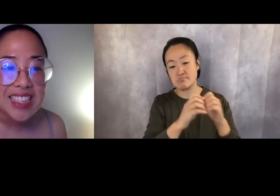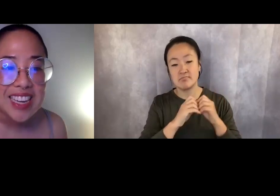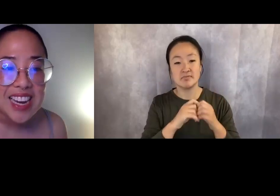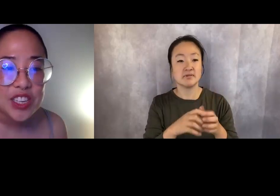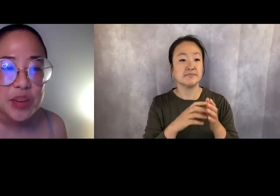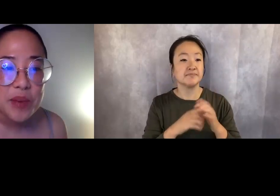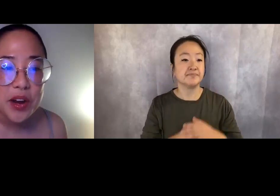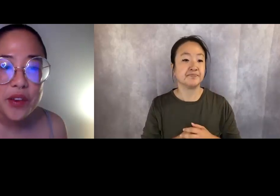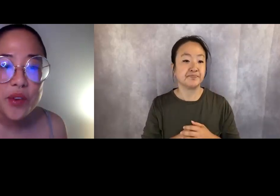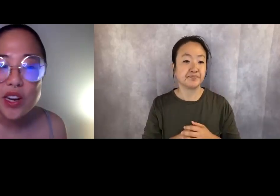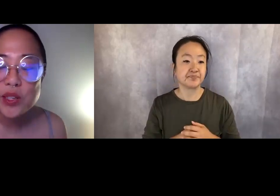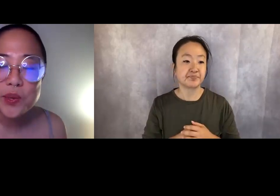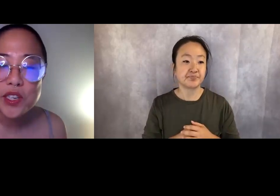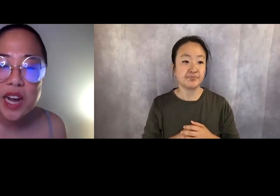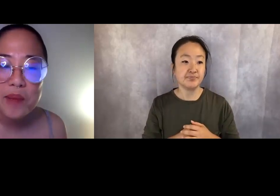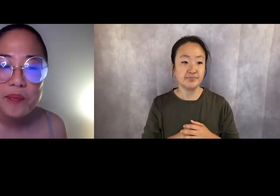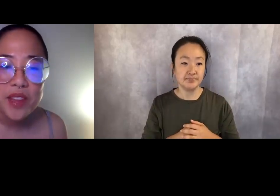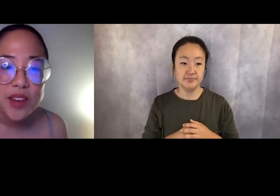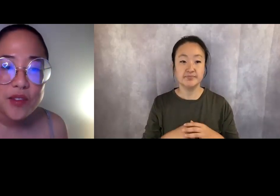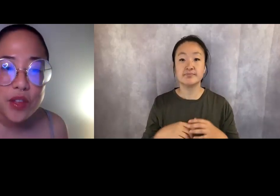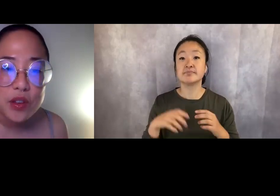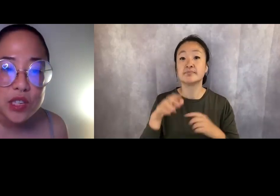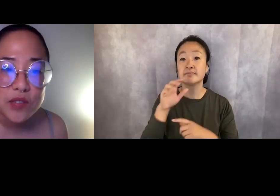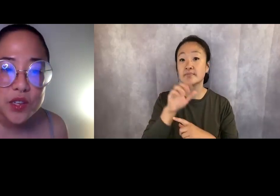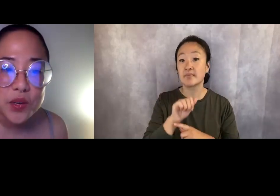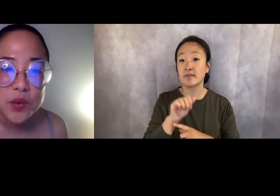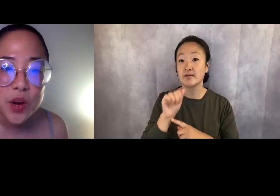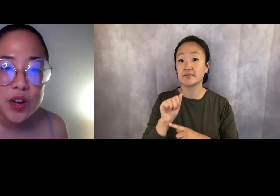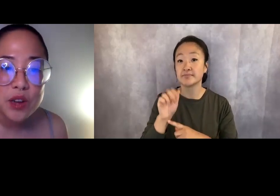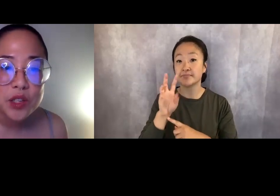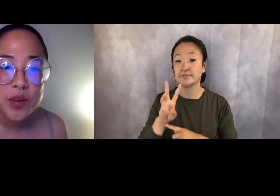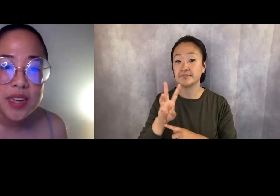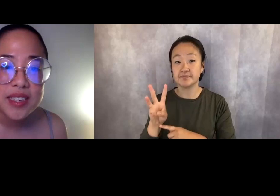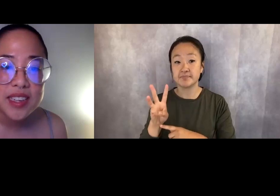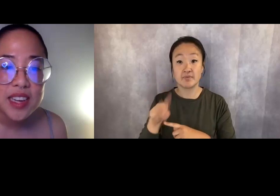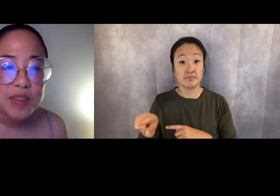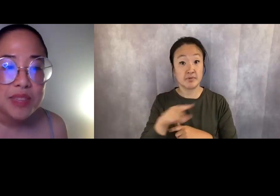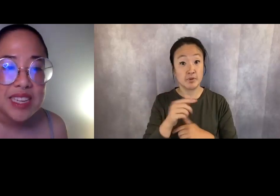Back to the Asian American Writers' Workshop, for those of you who are new to us, please